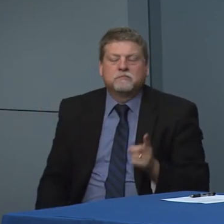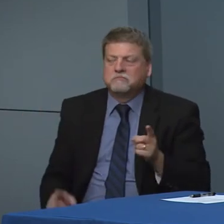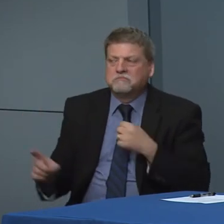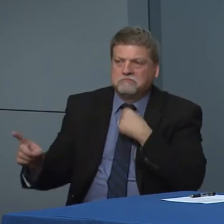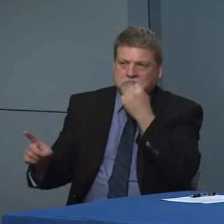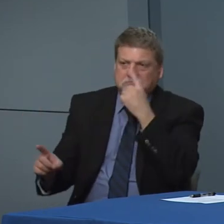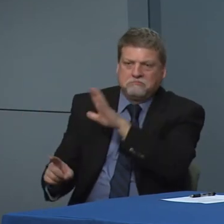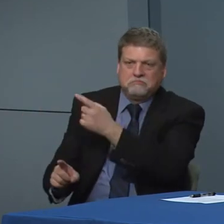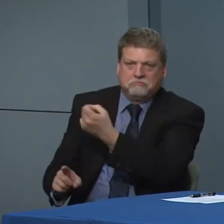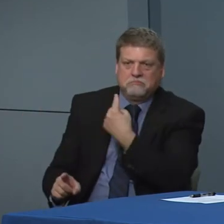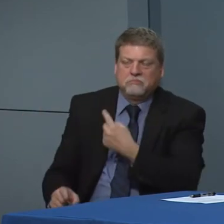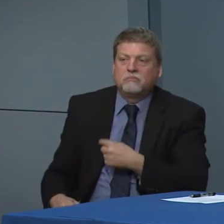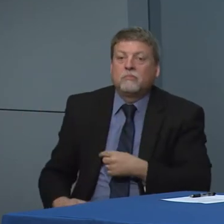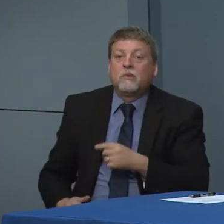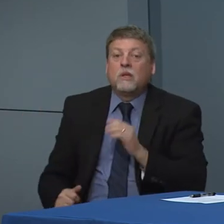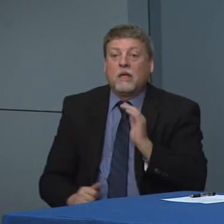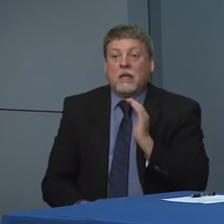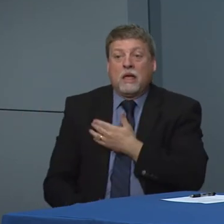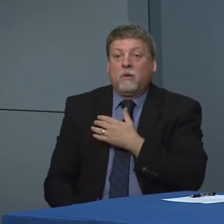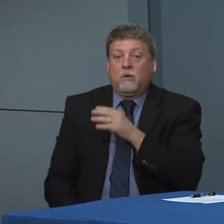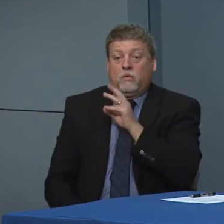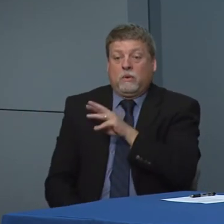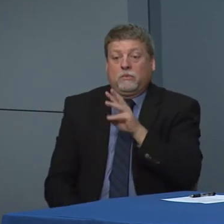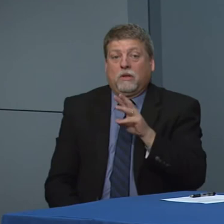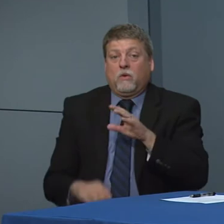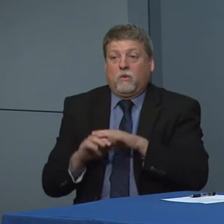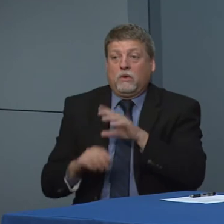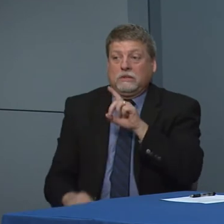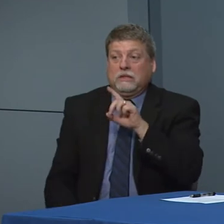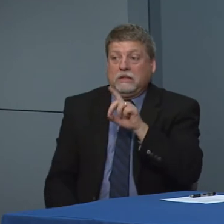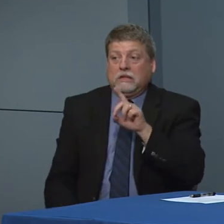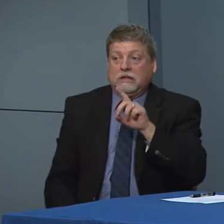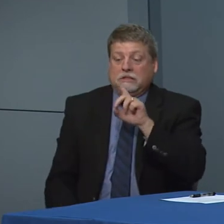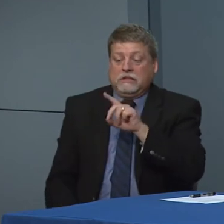And yeah I got you so on our DHS website. We actually have a